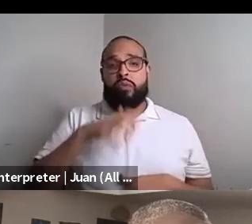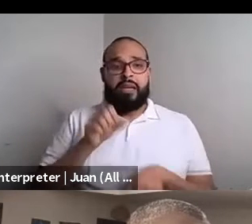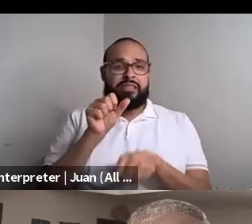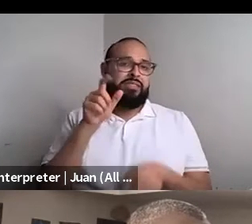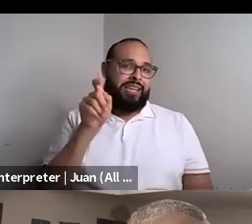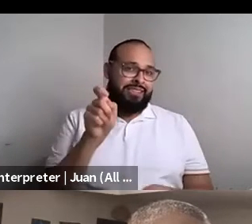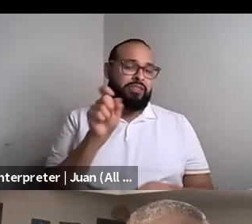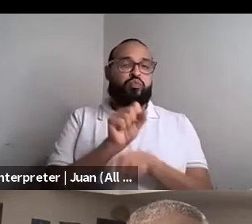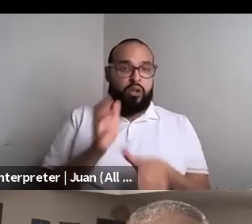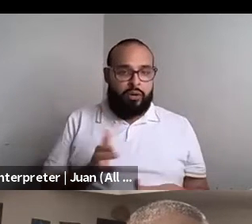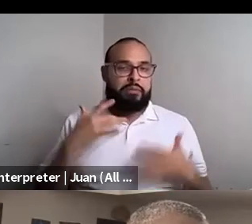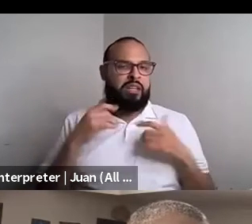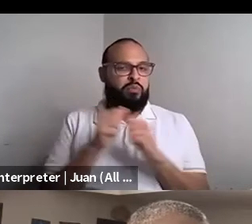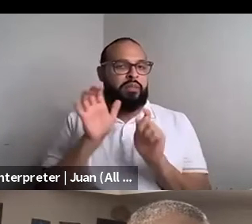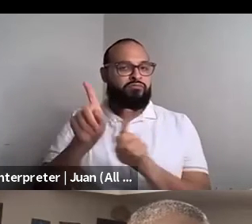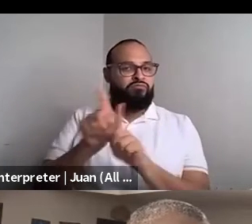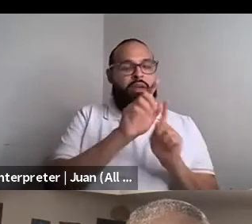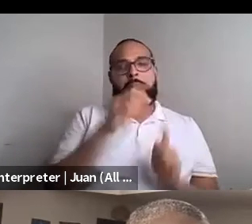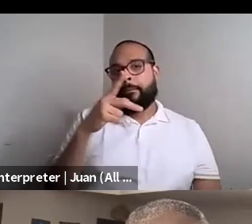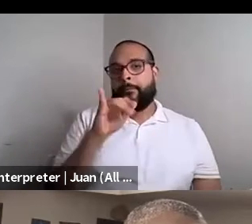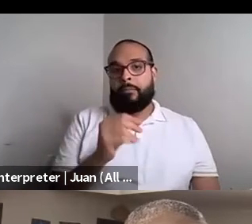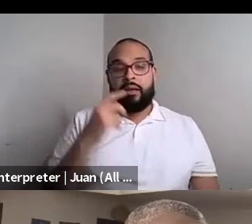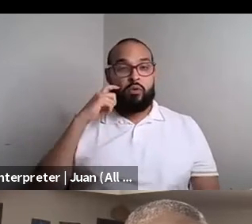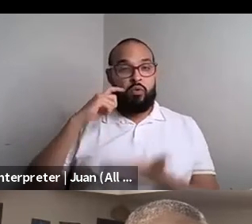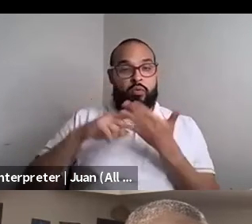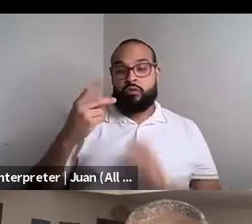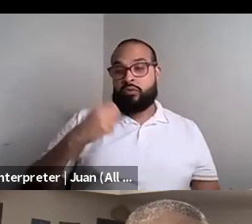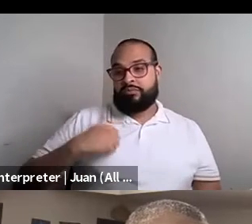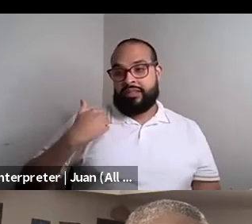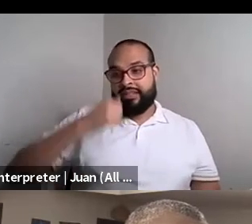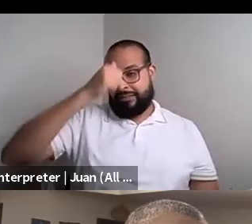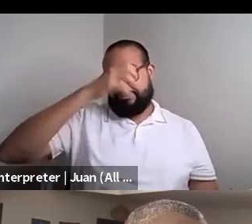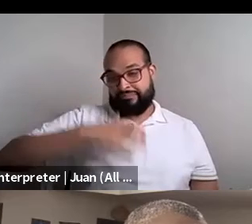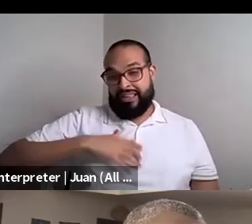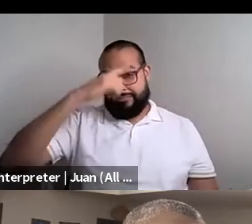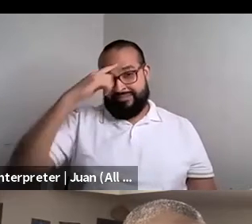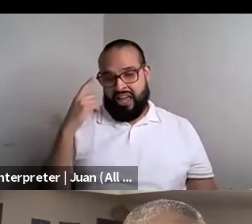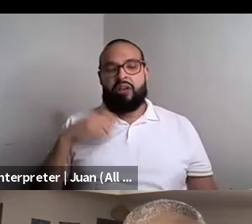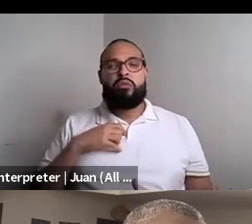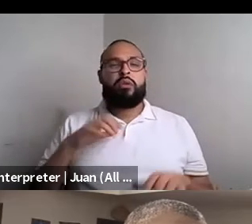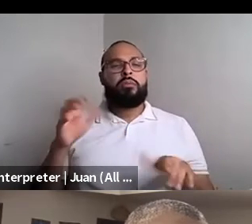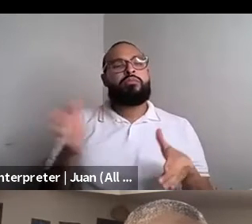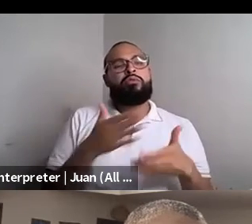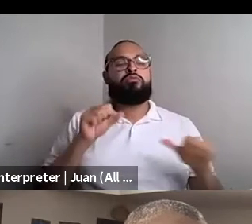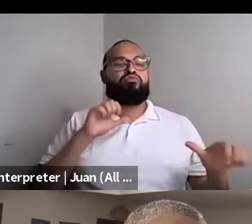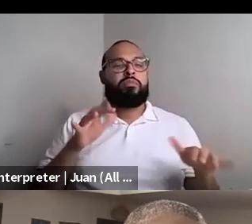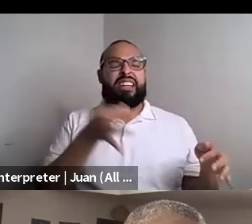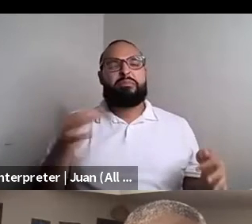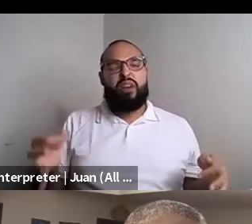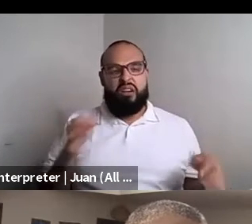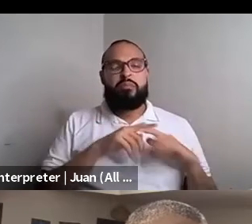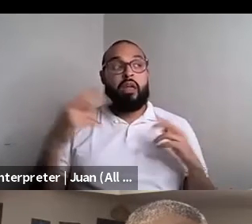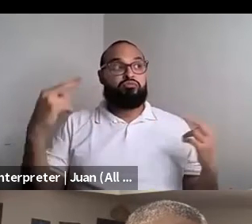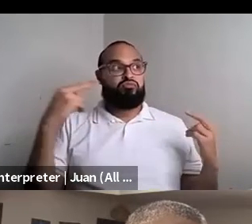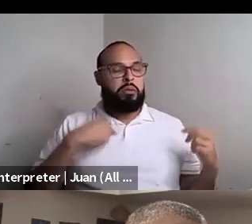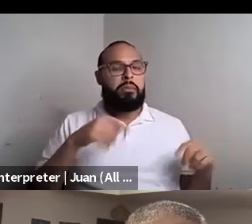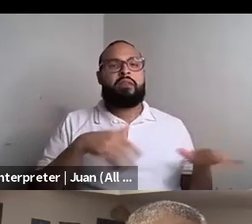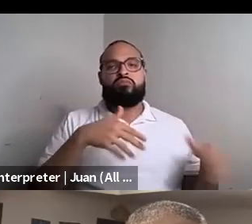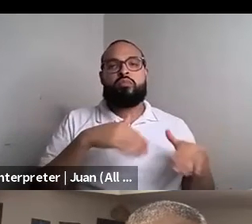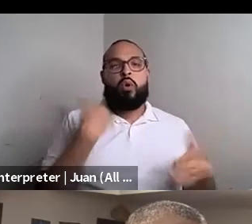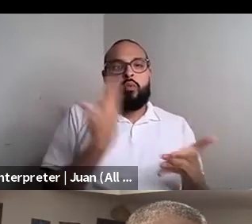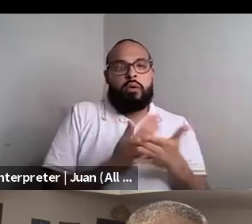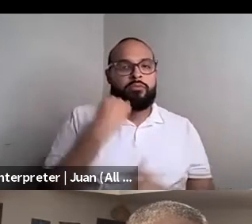Nahshon Anderson: I noticed the truck with tinted windows and to young black males blasting hip hop. They followed me as I was walking home from another party. Well, almost a few feet away from my Hollywood Boulevard.